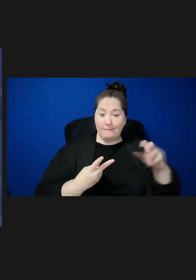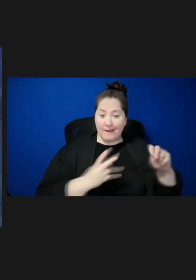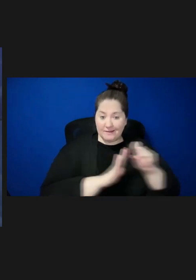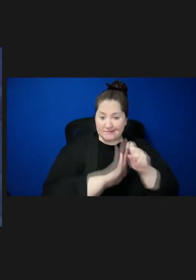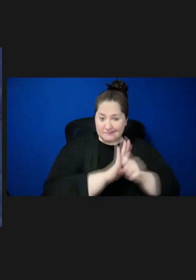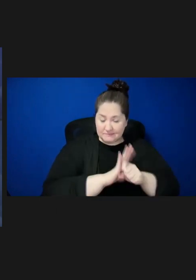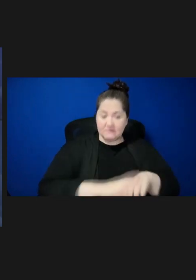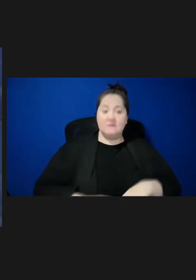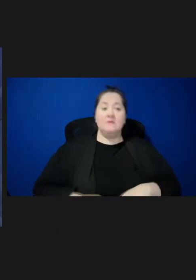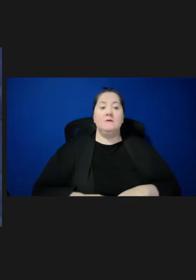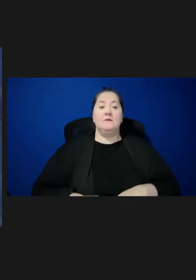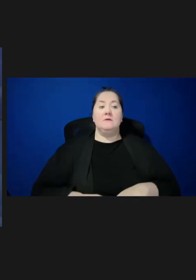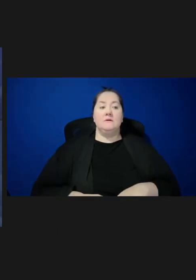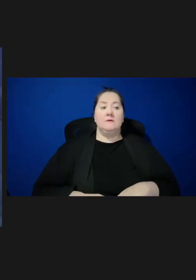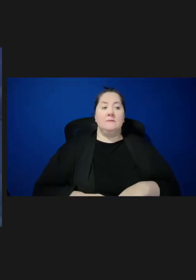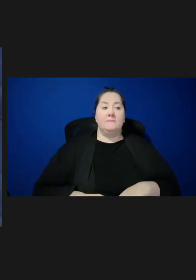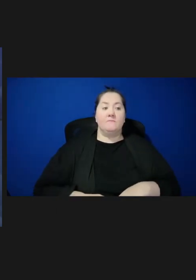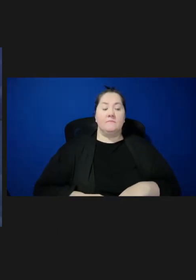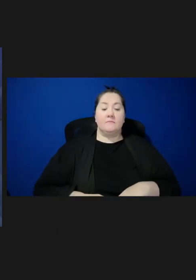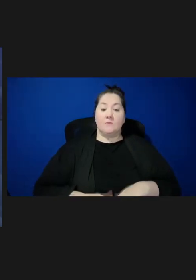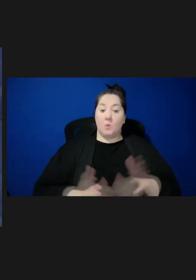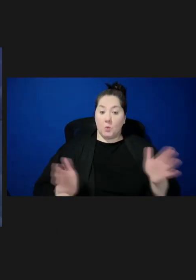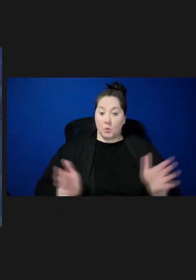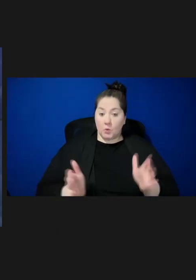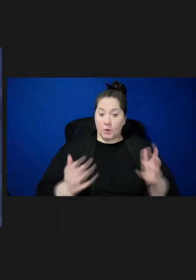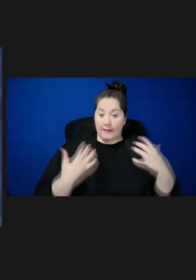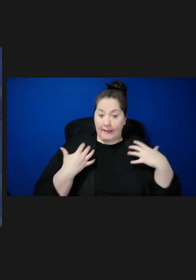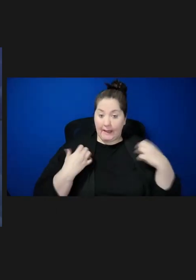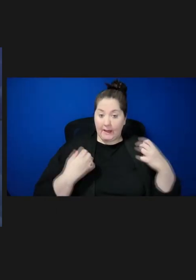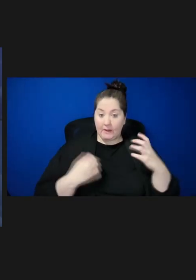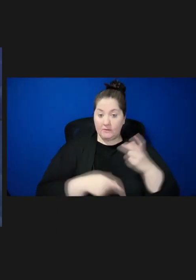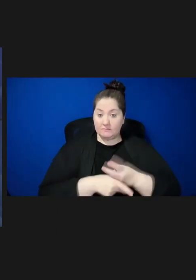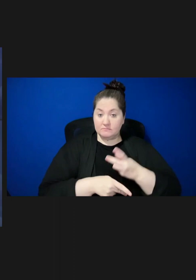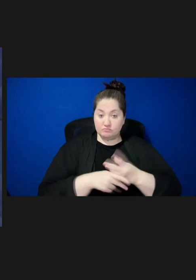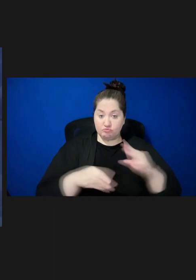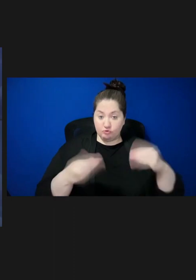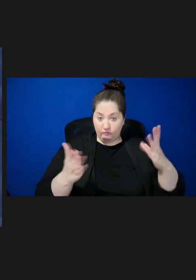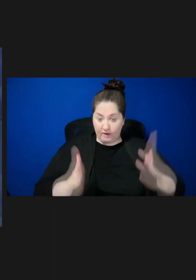I also want to encourage the healthcare providers participating in the meeting today to be on the